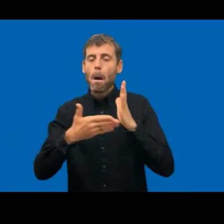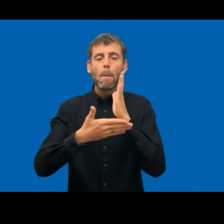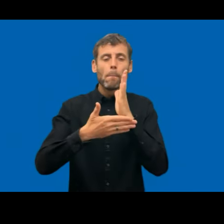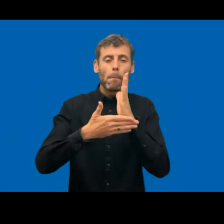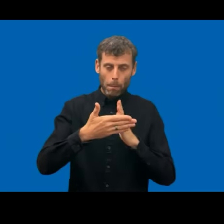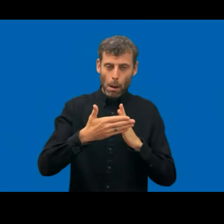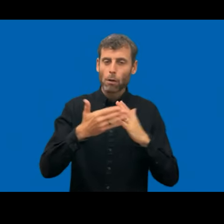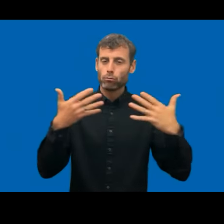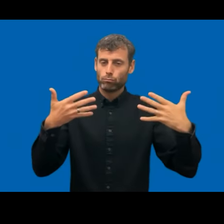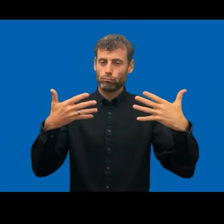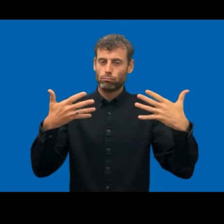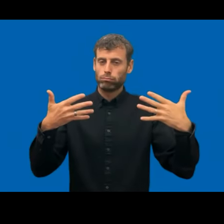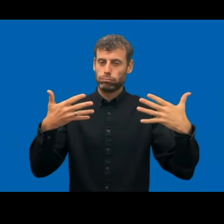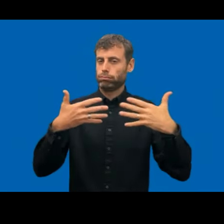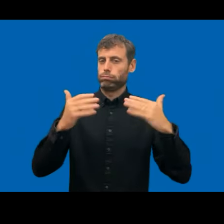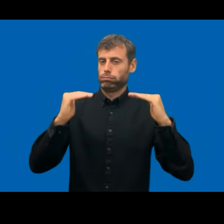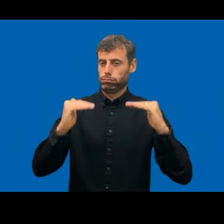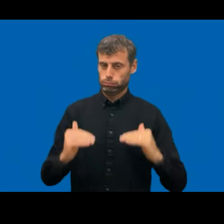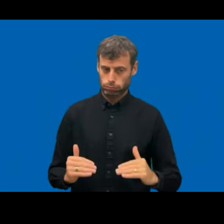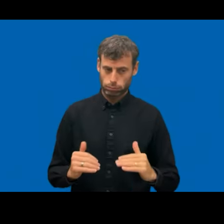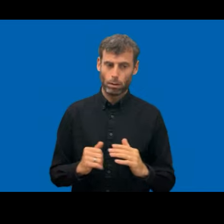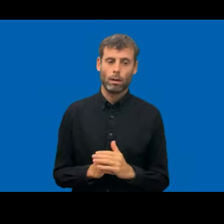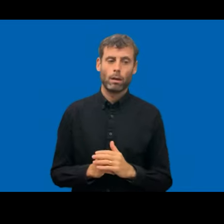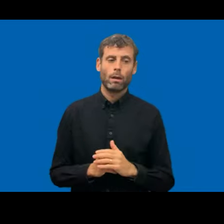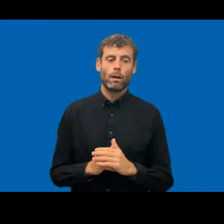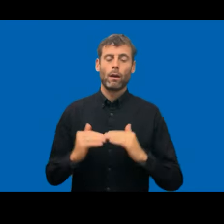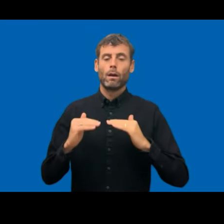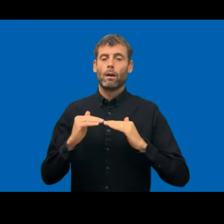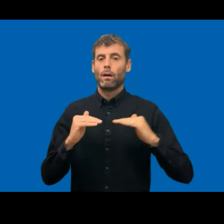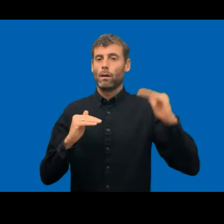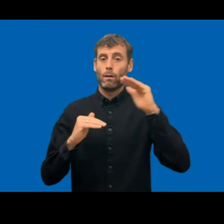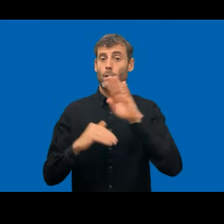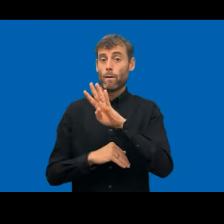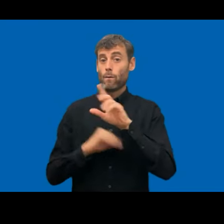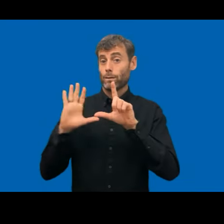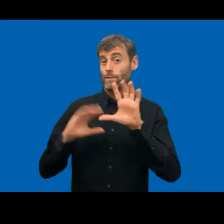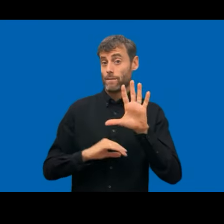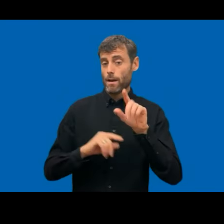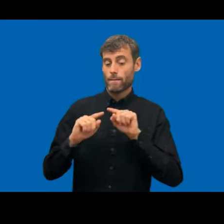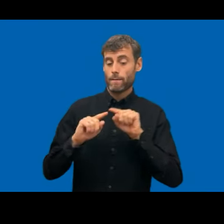And as time goes on, we can minimize that. We are going to have to see how we can make